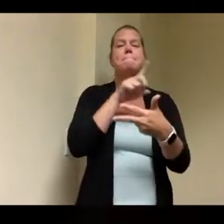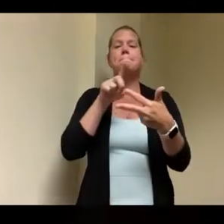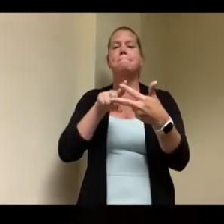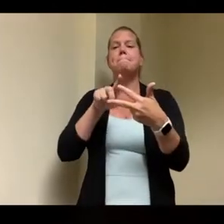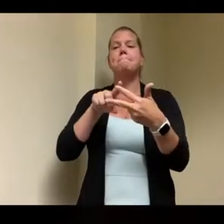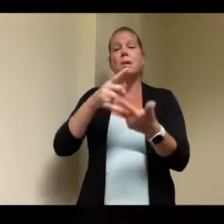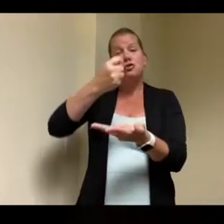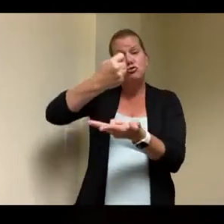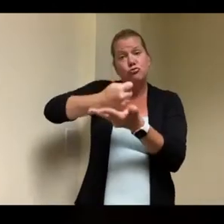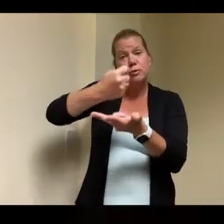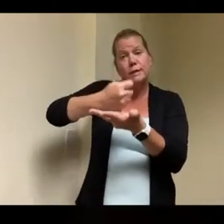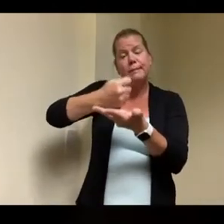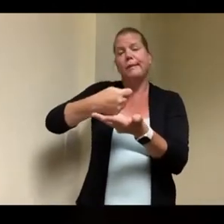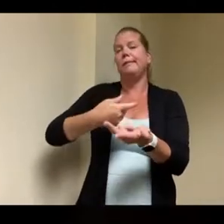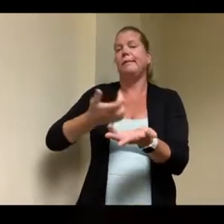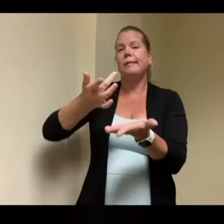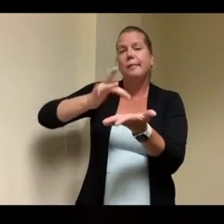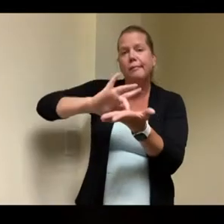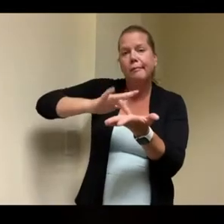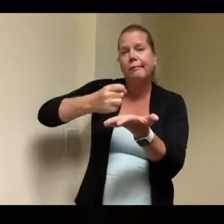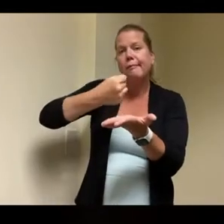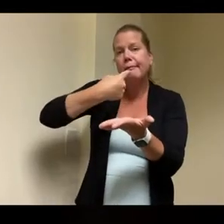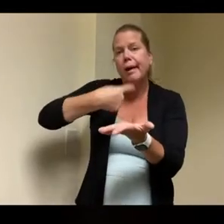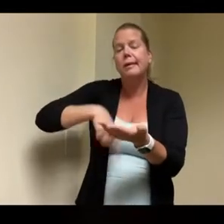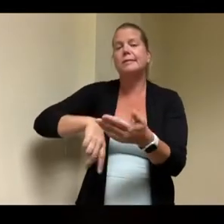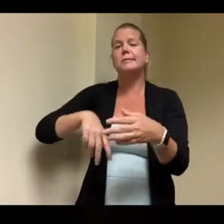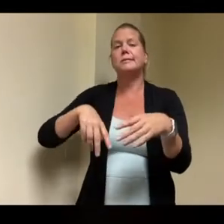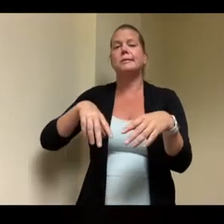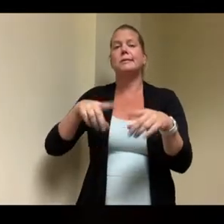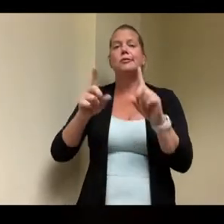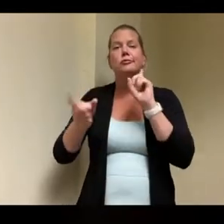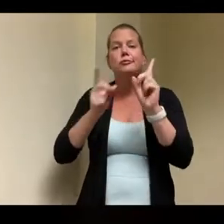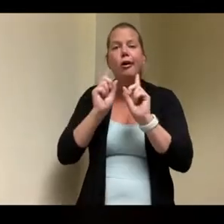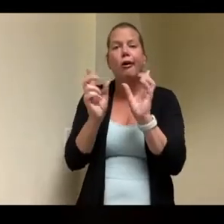talk therapy and then the third leg of the stool is where working comes in you